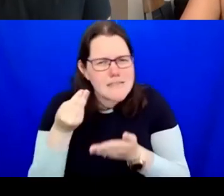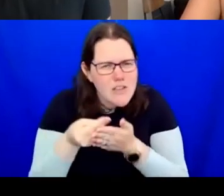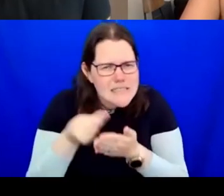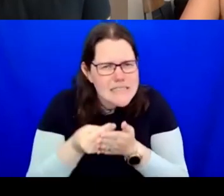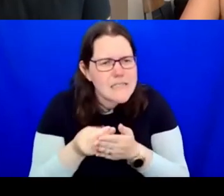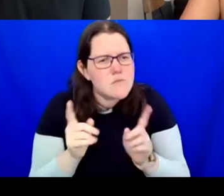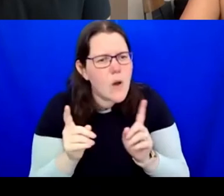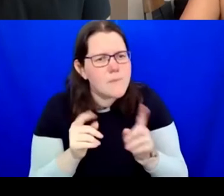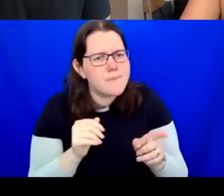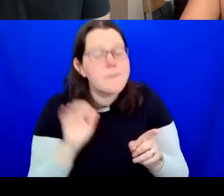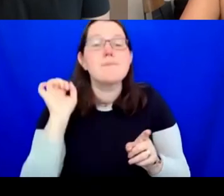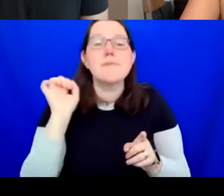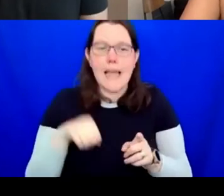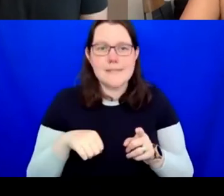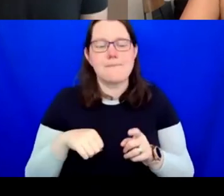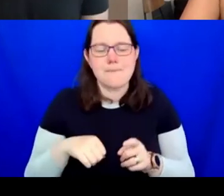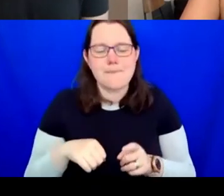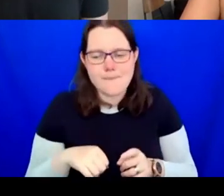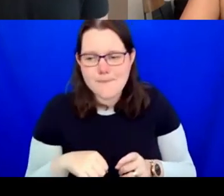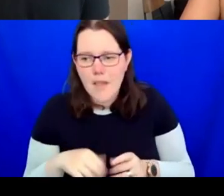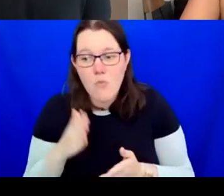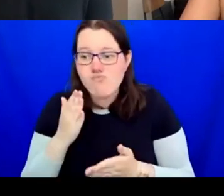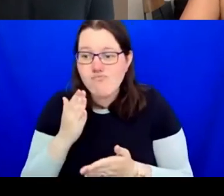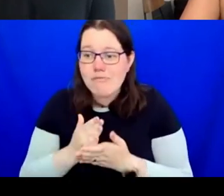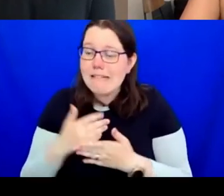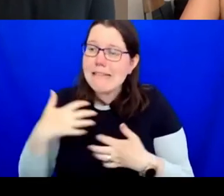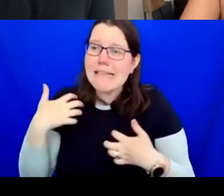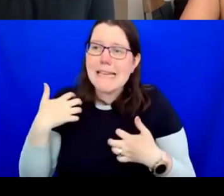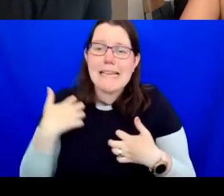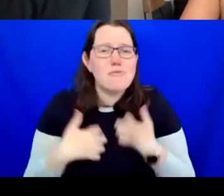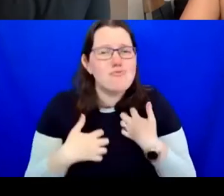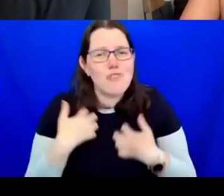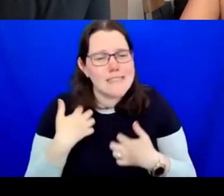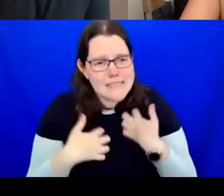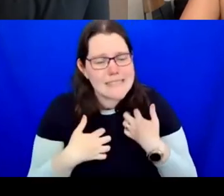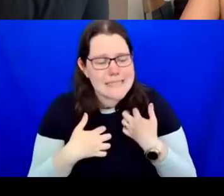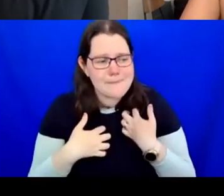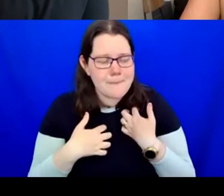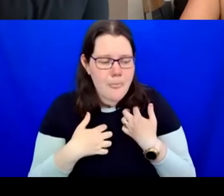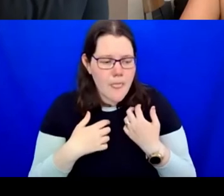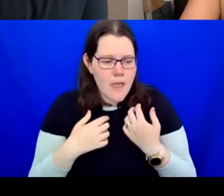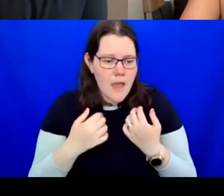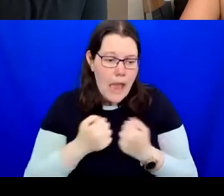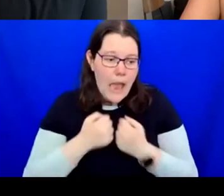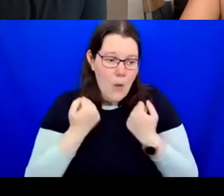Yes. It's interesting, isn't it, because we are an arts organisation and the funding we receive is